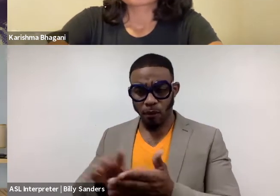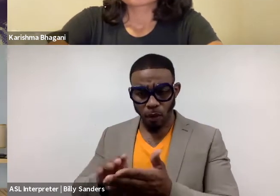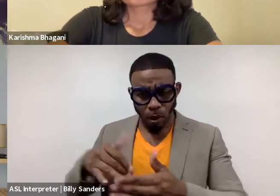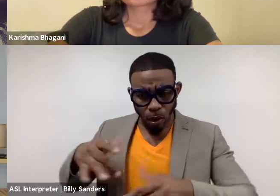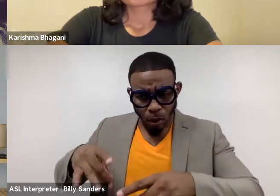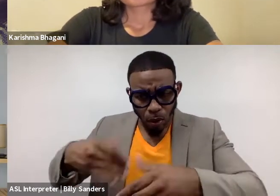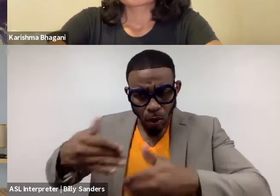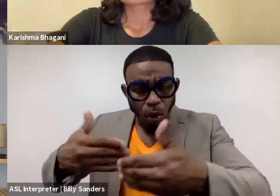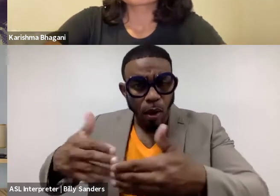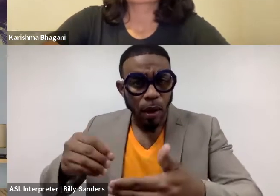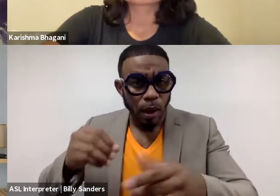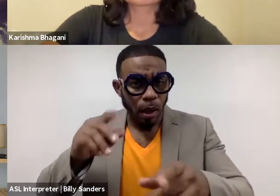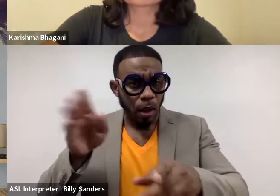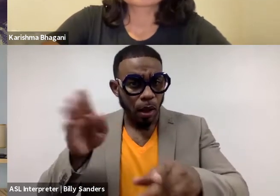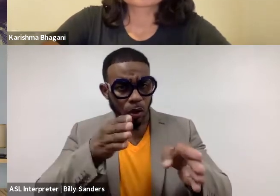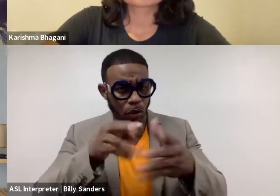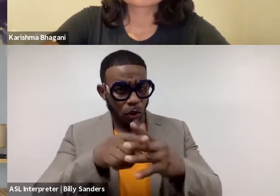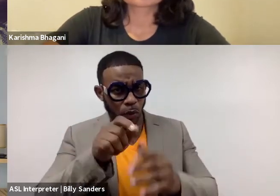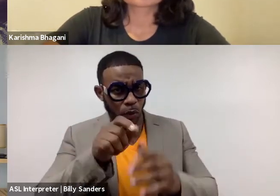Karishma, we can start with you. Through all this process.